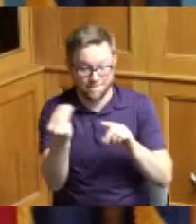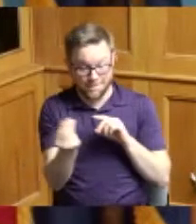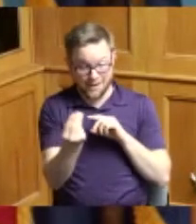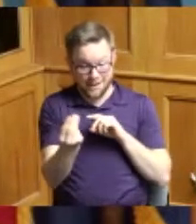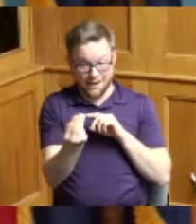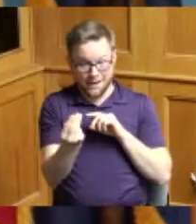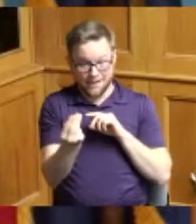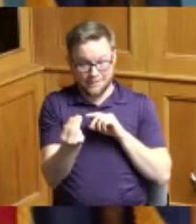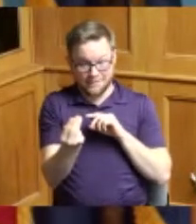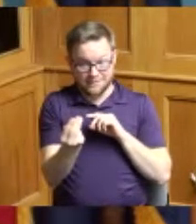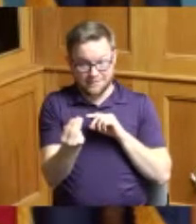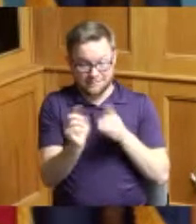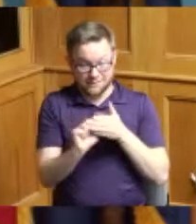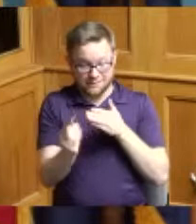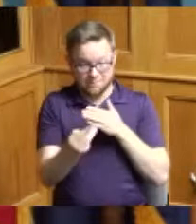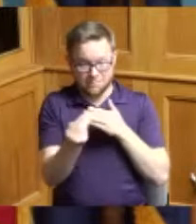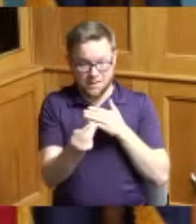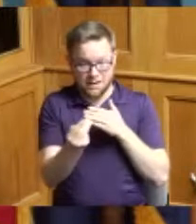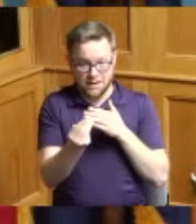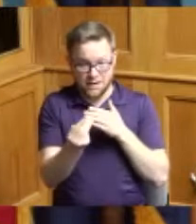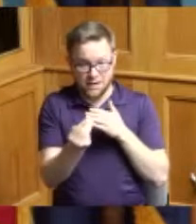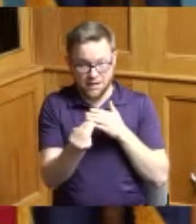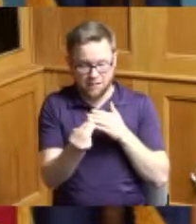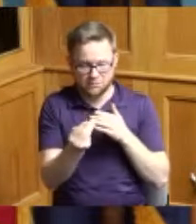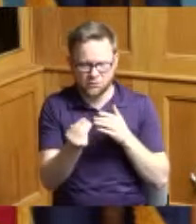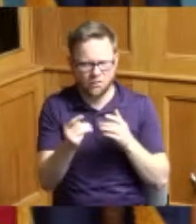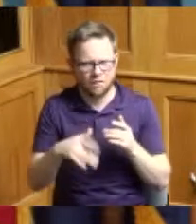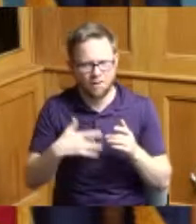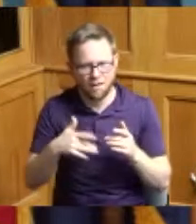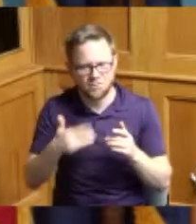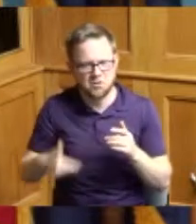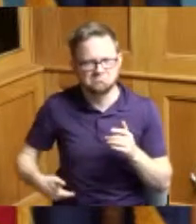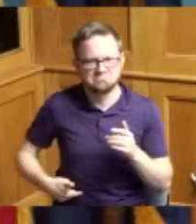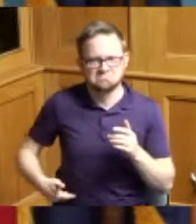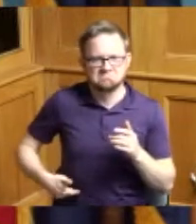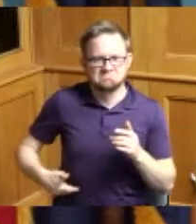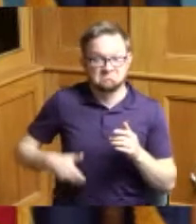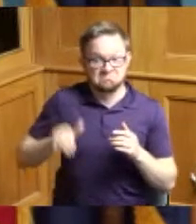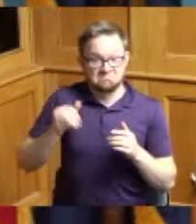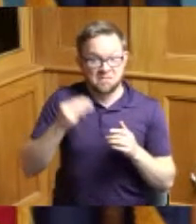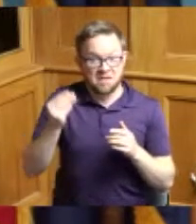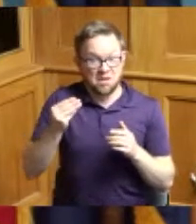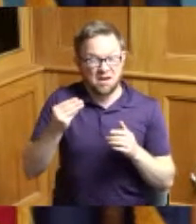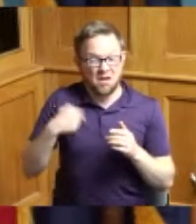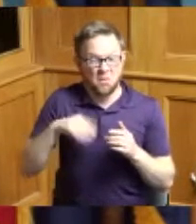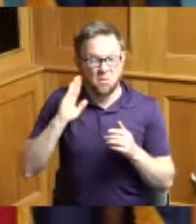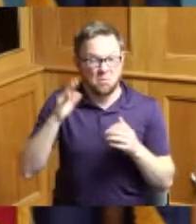and I just have a a good feeling that Monday we're going to win and it would be great to